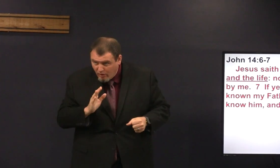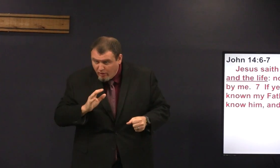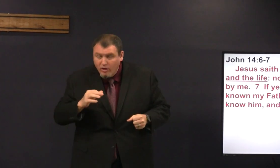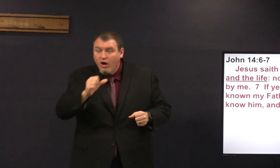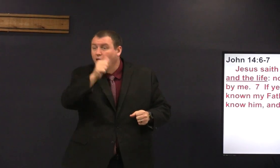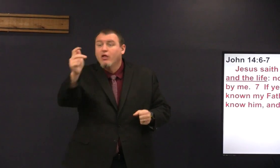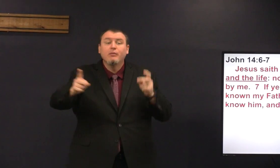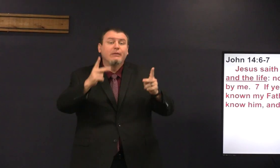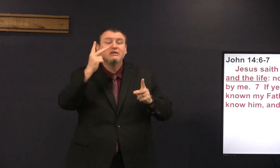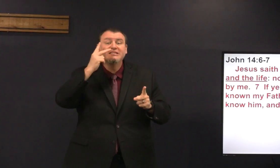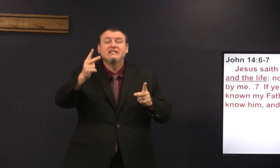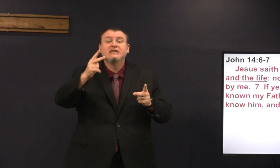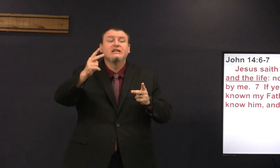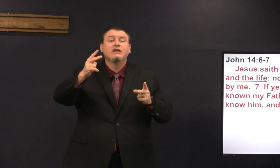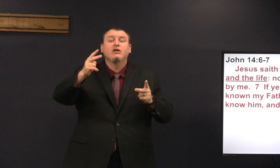people have seen the power of God